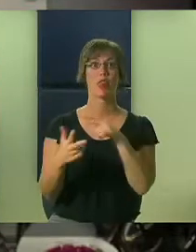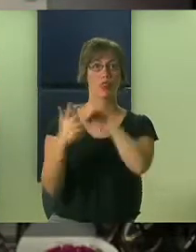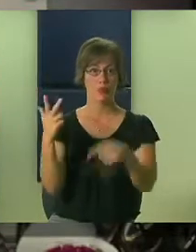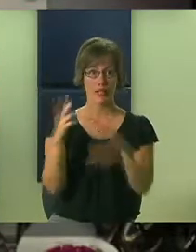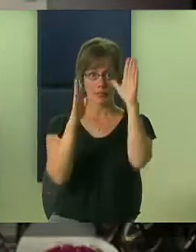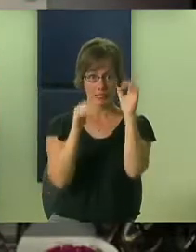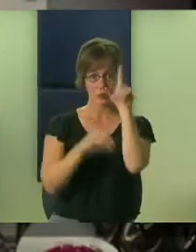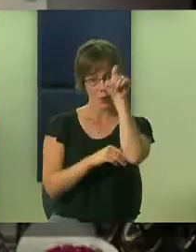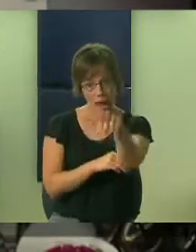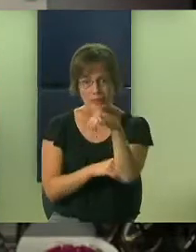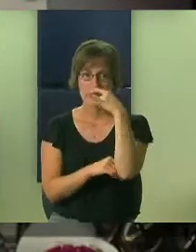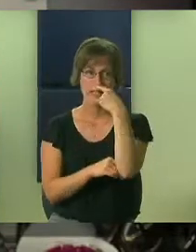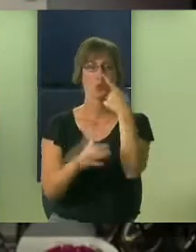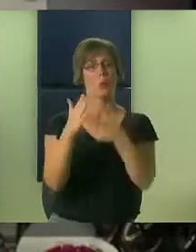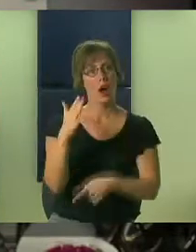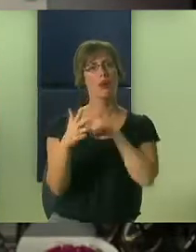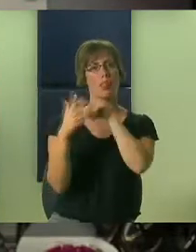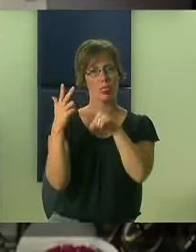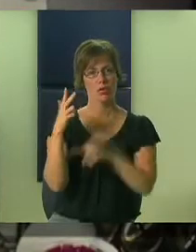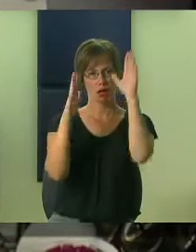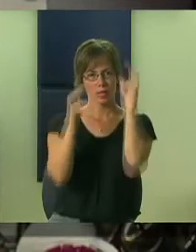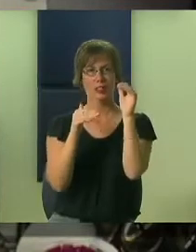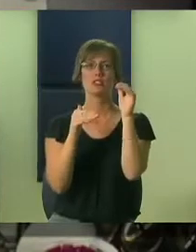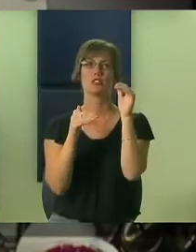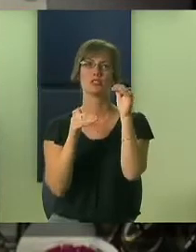The thing that really excites me about the three expectations in the building is you